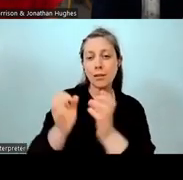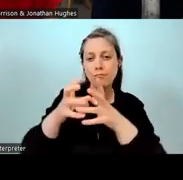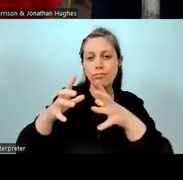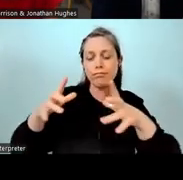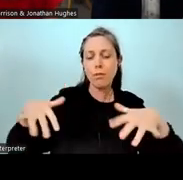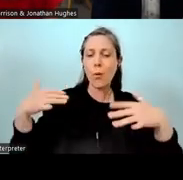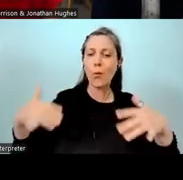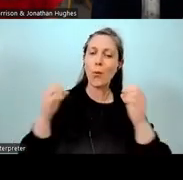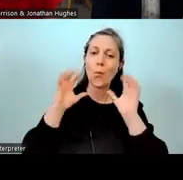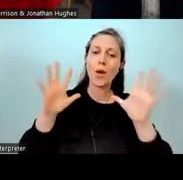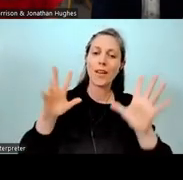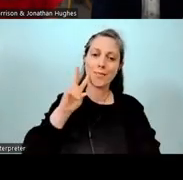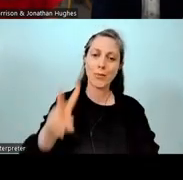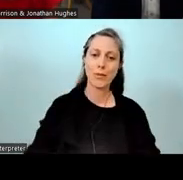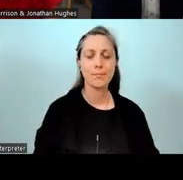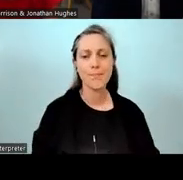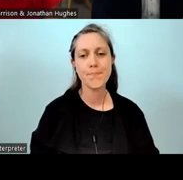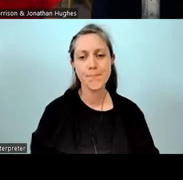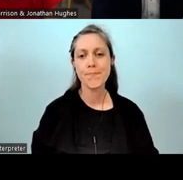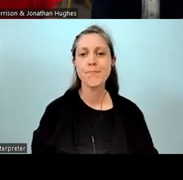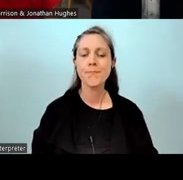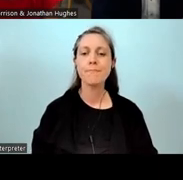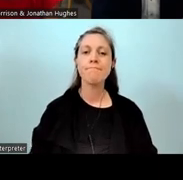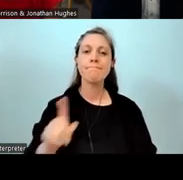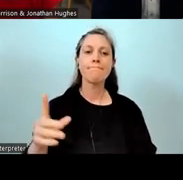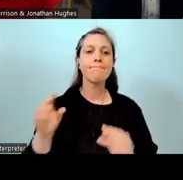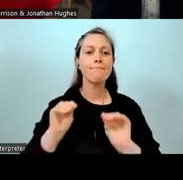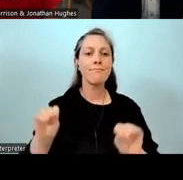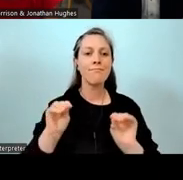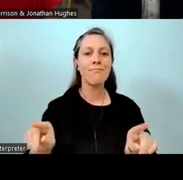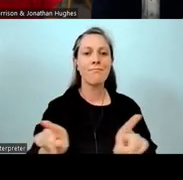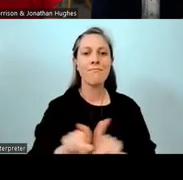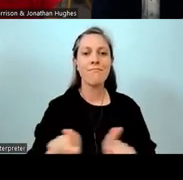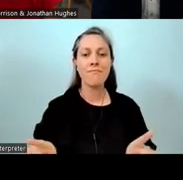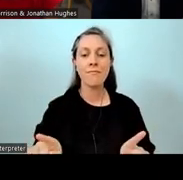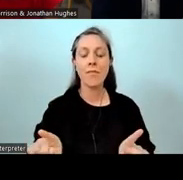He just actually taught as a kura reo teacher for the first time,